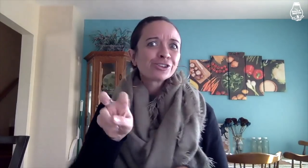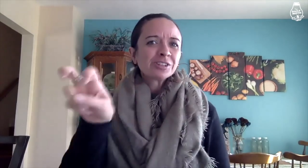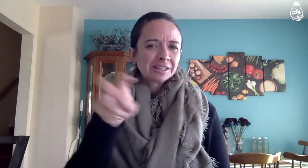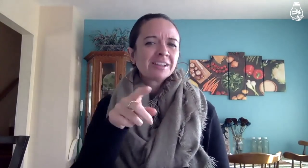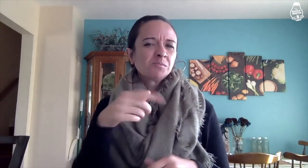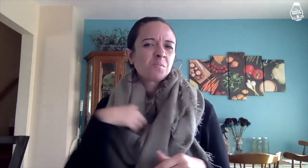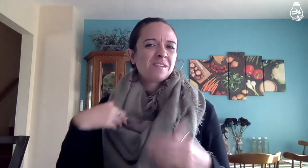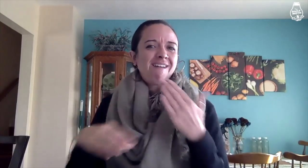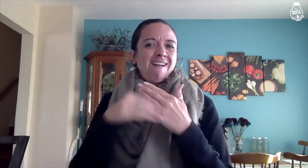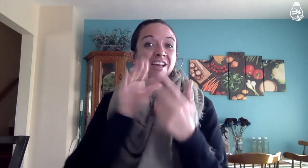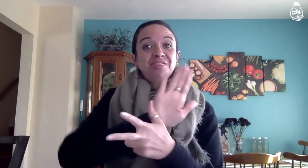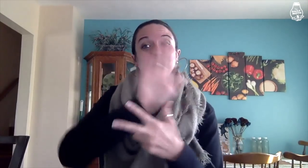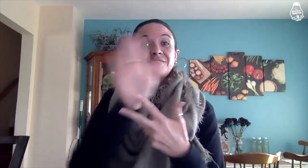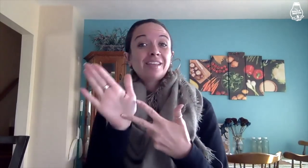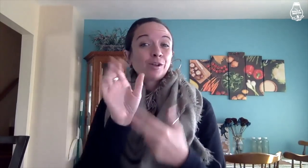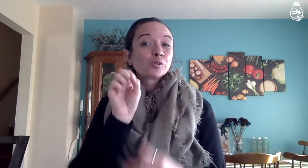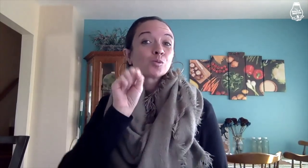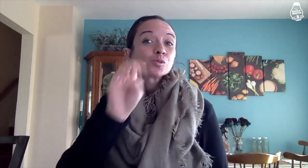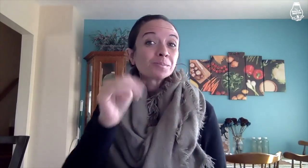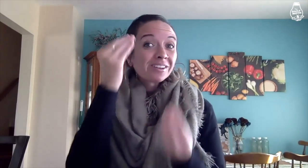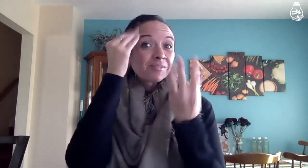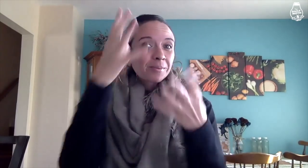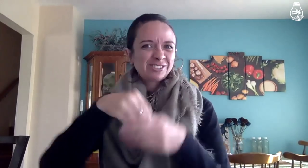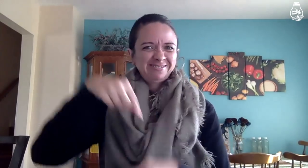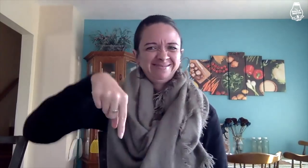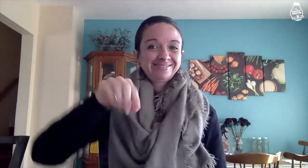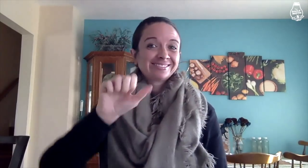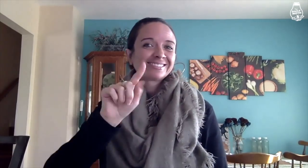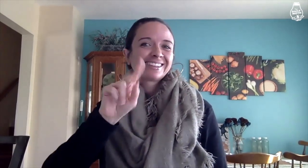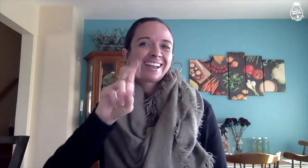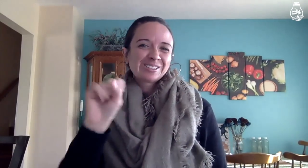we added their social media information in this status too.